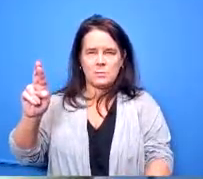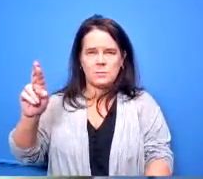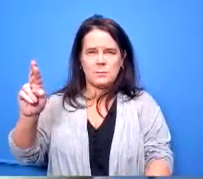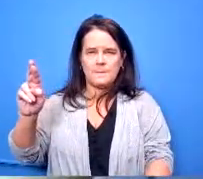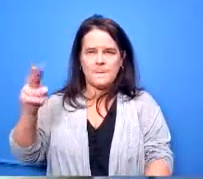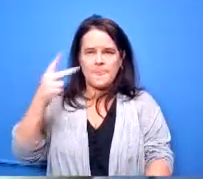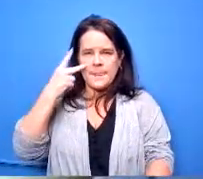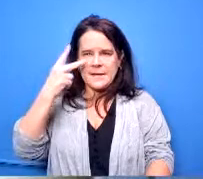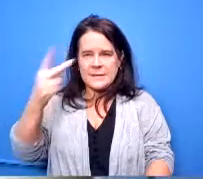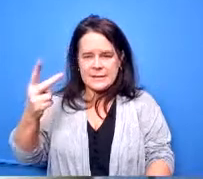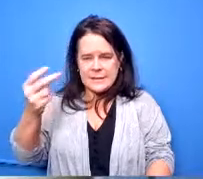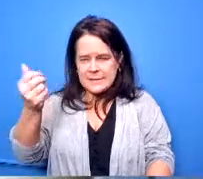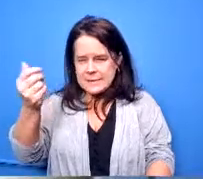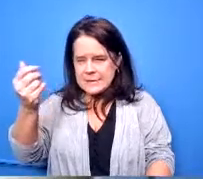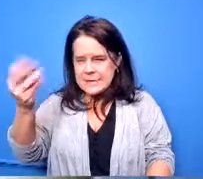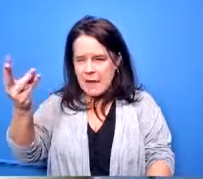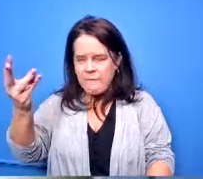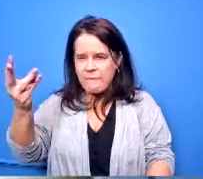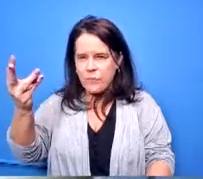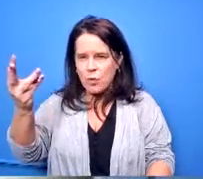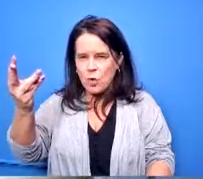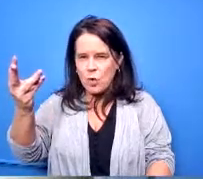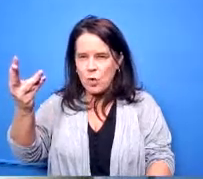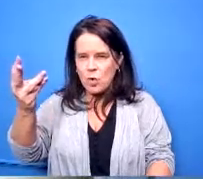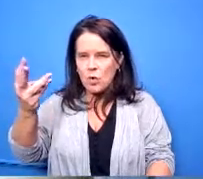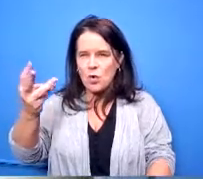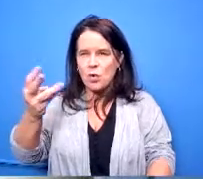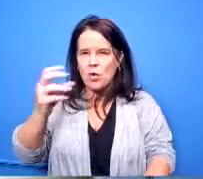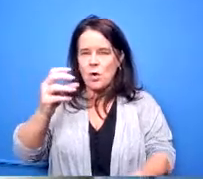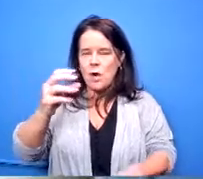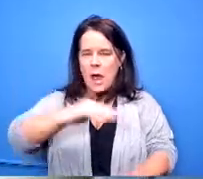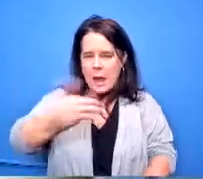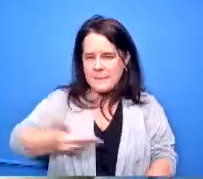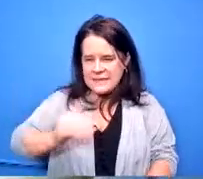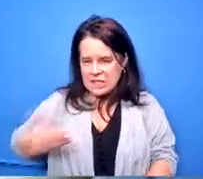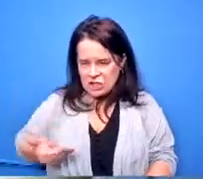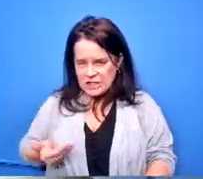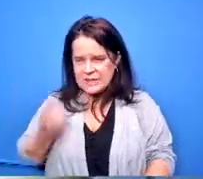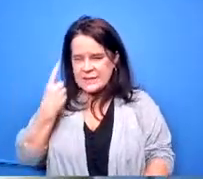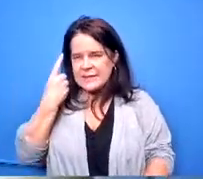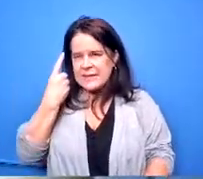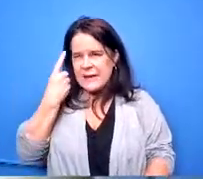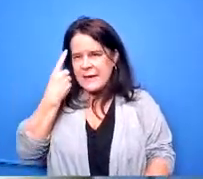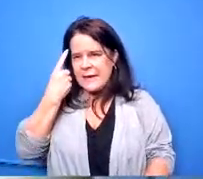several positions filled in our athletics do you do either you guys know how many additional